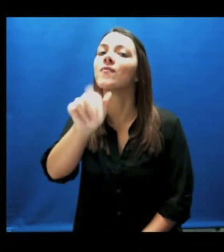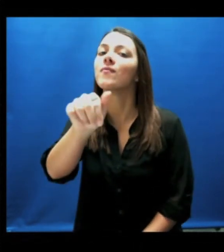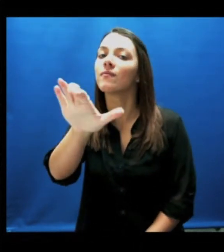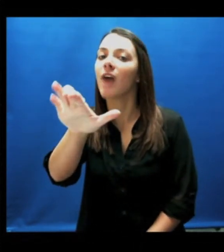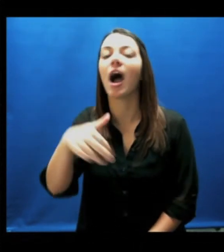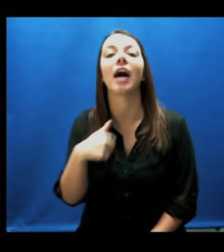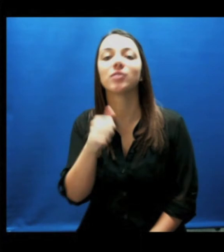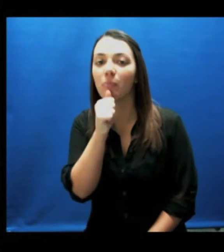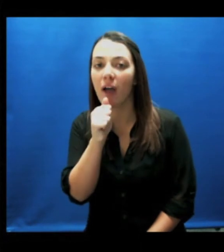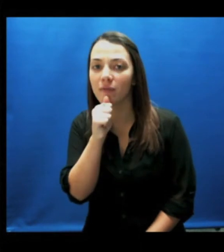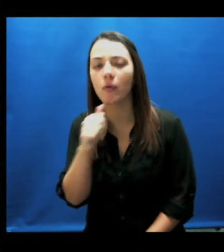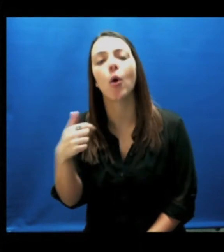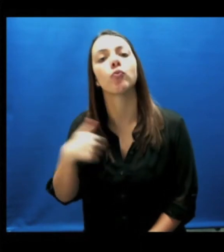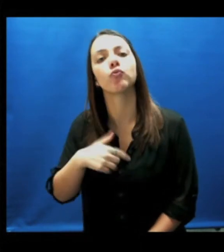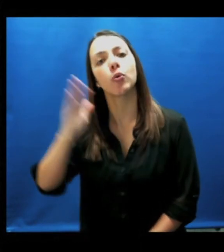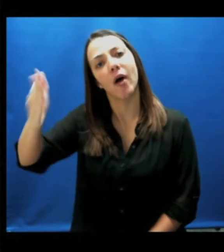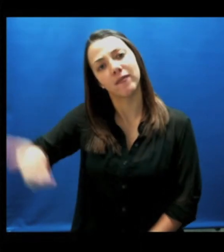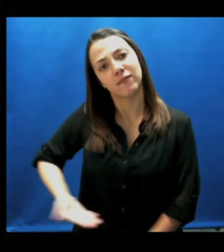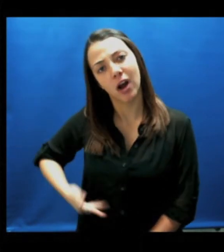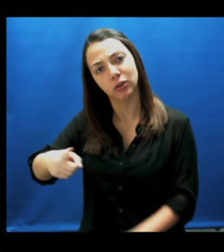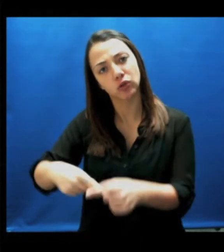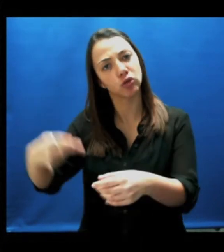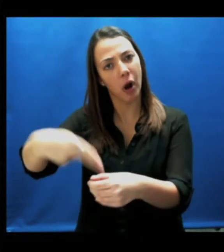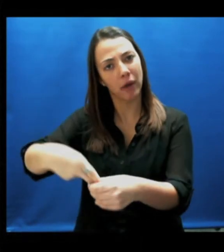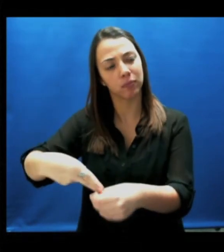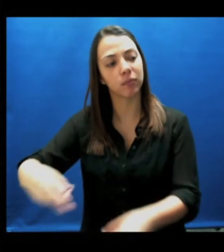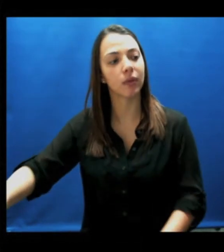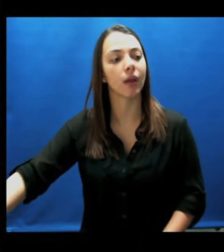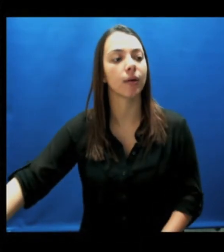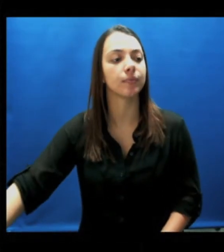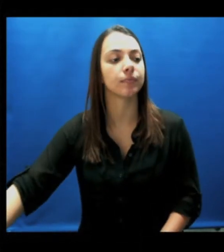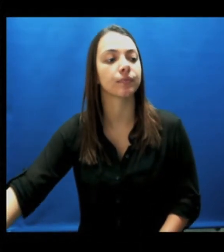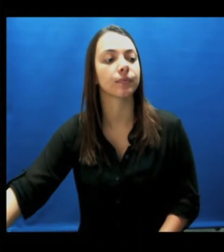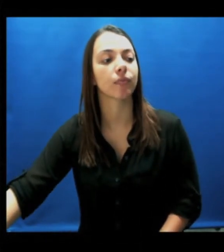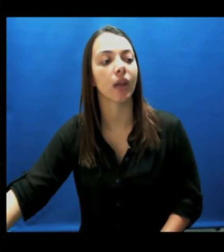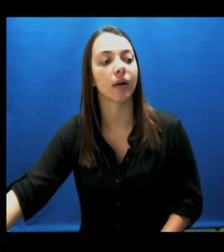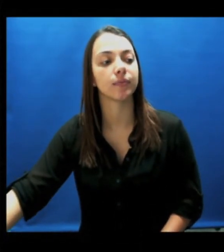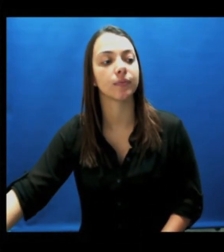The VAC has a private community and we will invite you to join